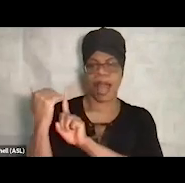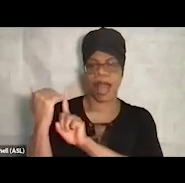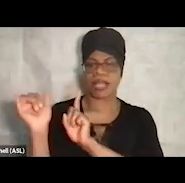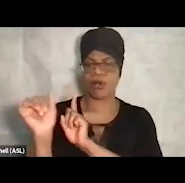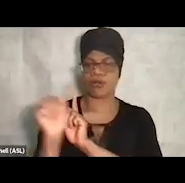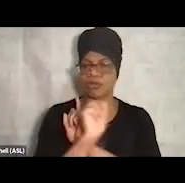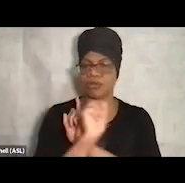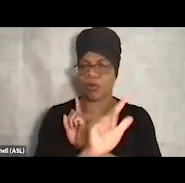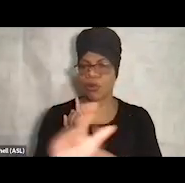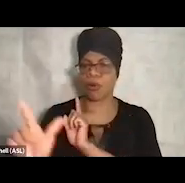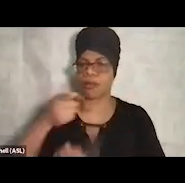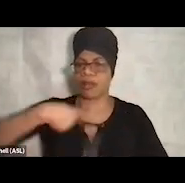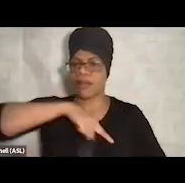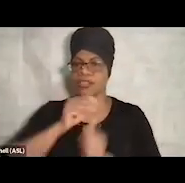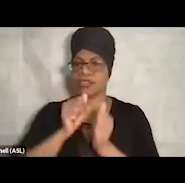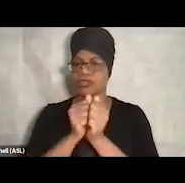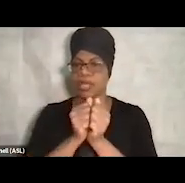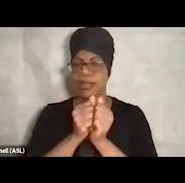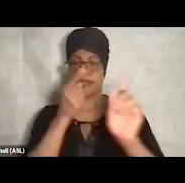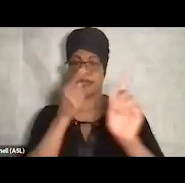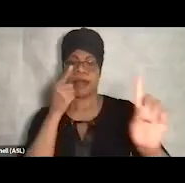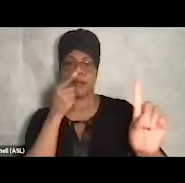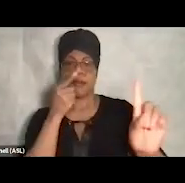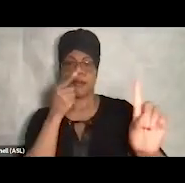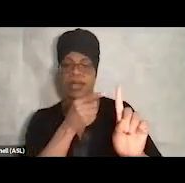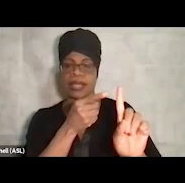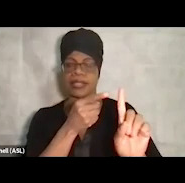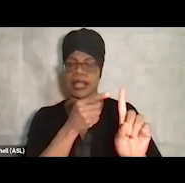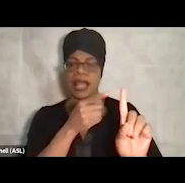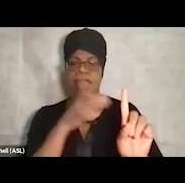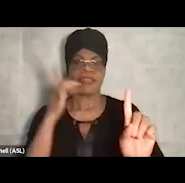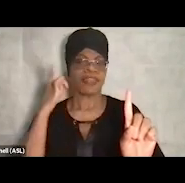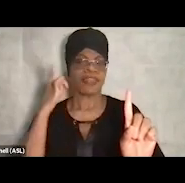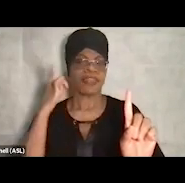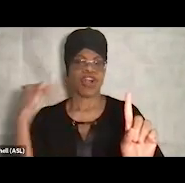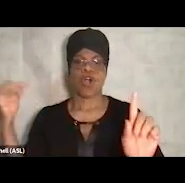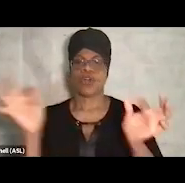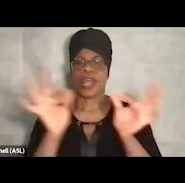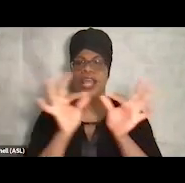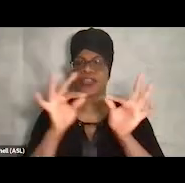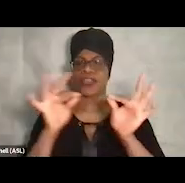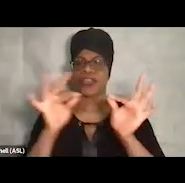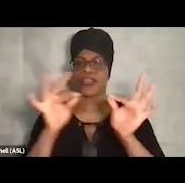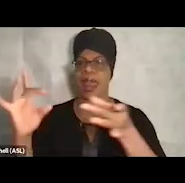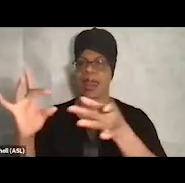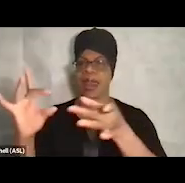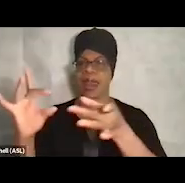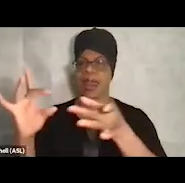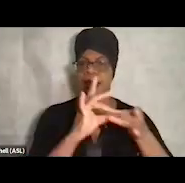is that ultimately the golden thread of partnerships is, you know, our partnership,